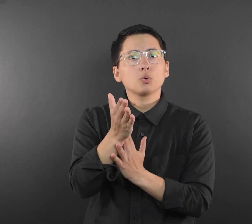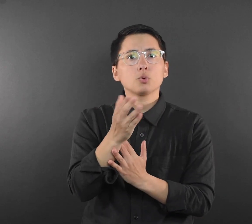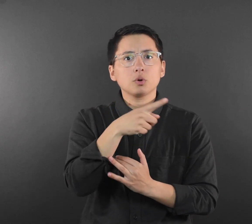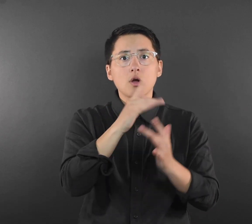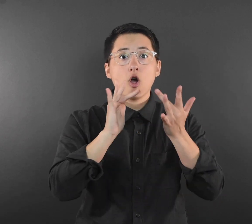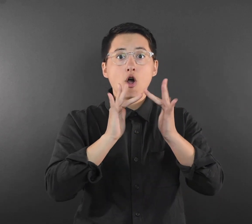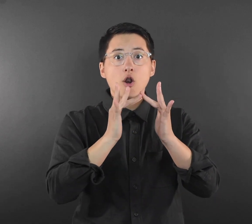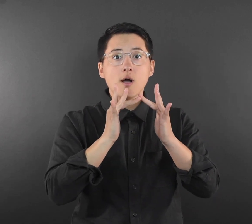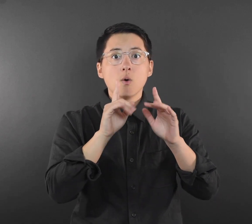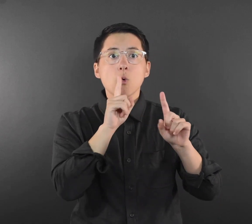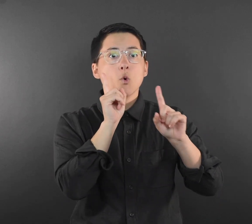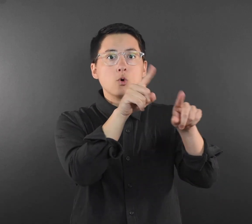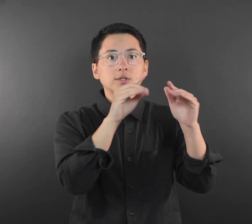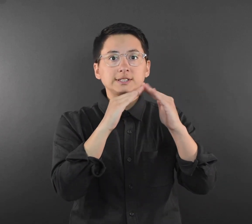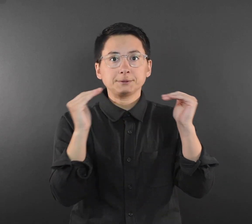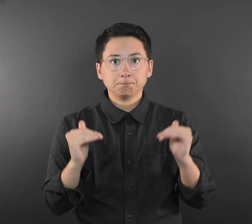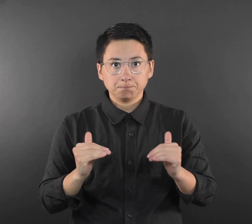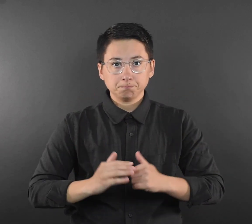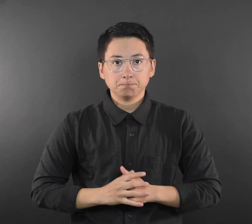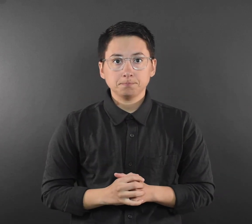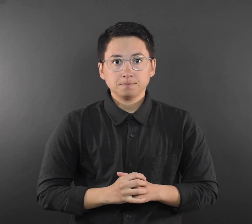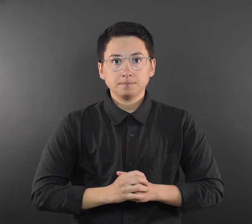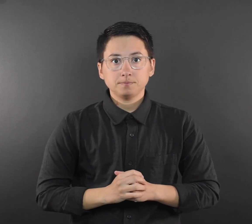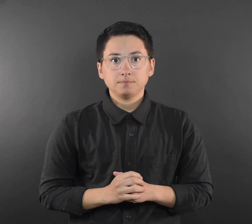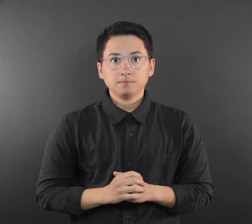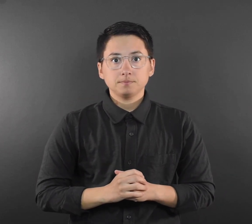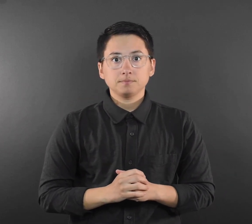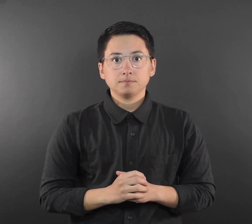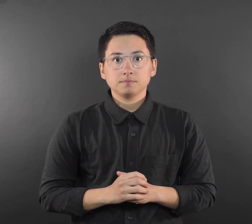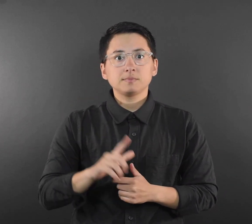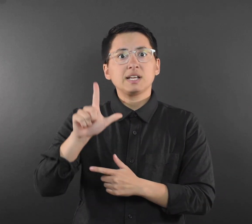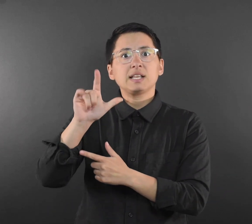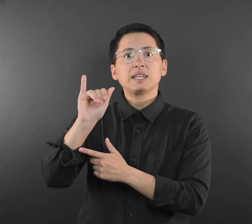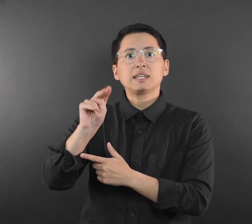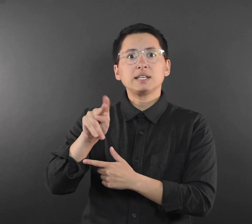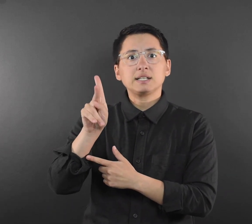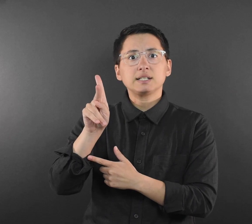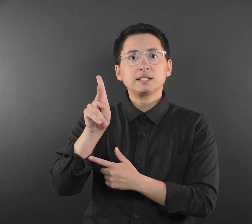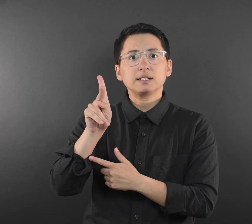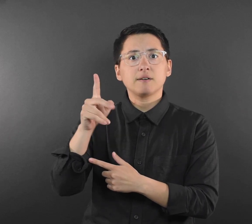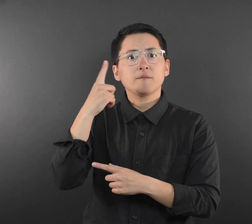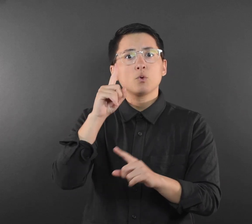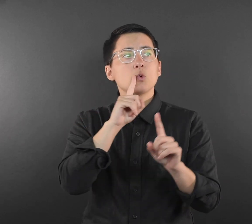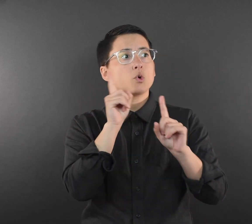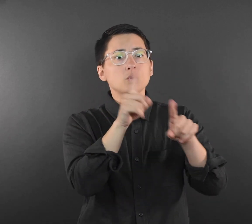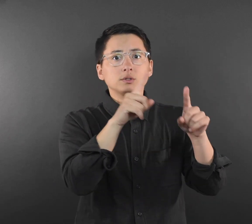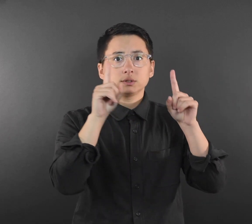The link to order tests will soon be available on Minnesota’s COVID-19 response website.